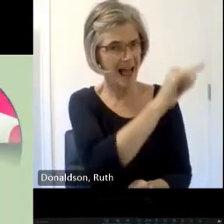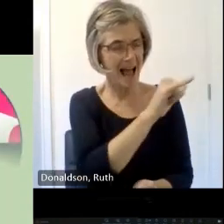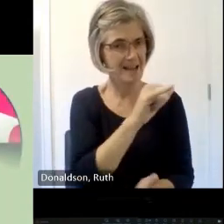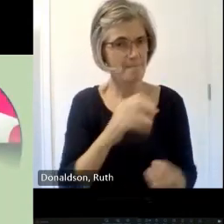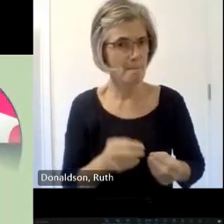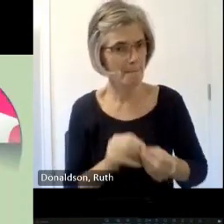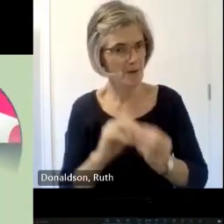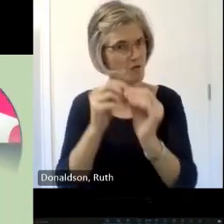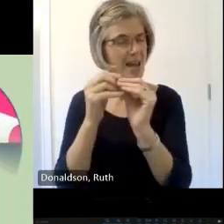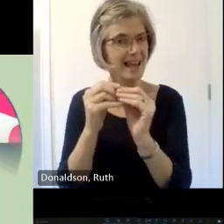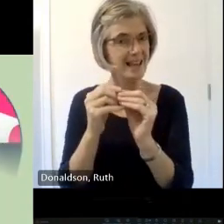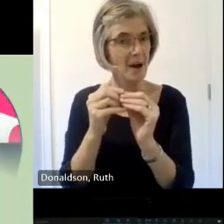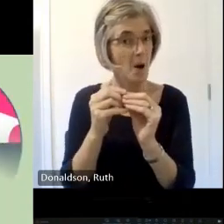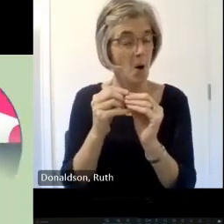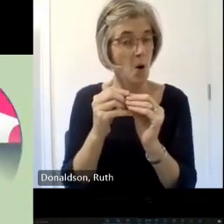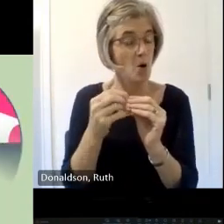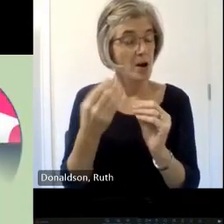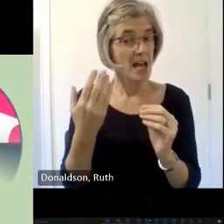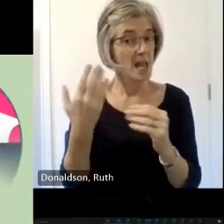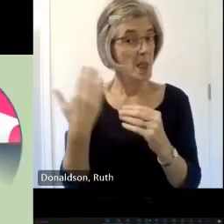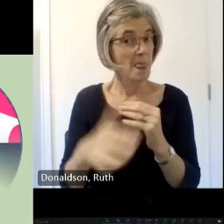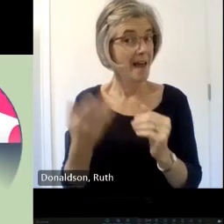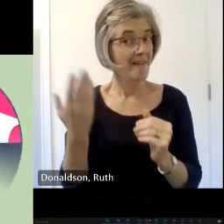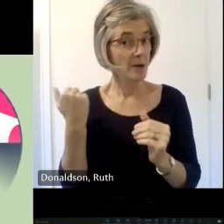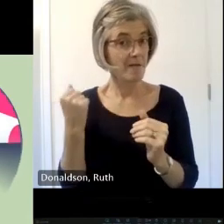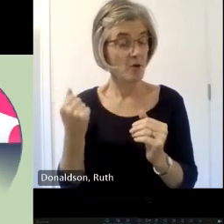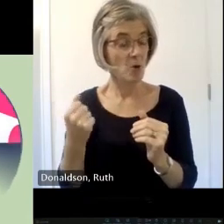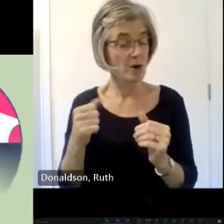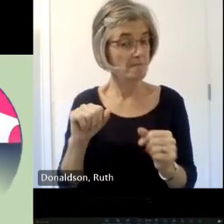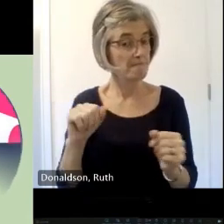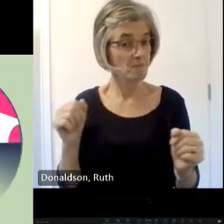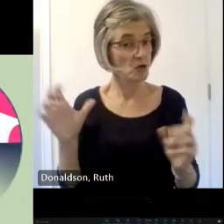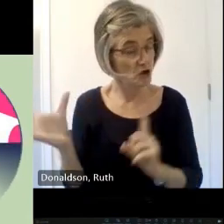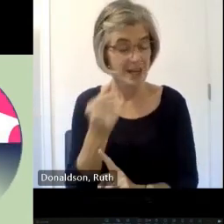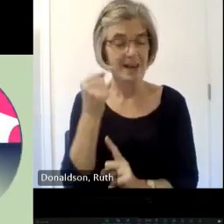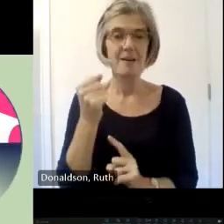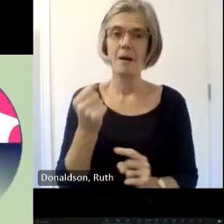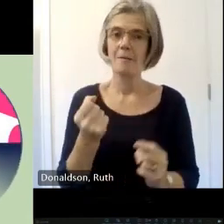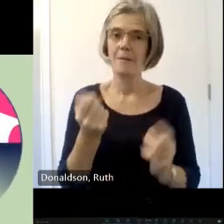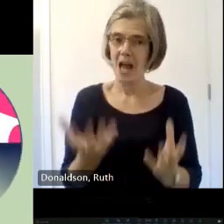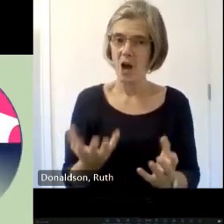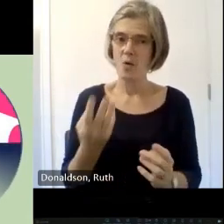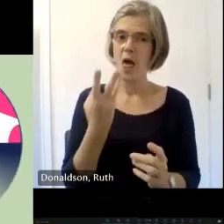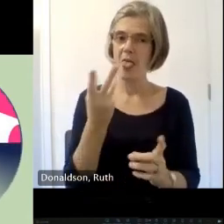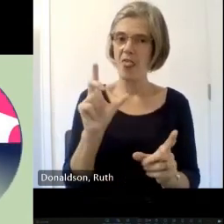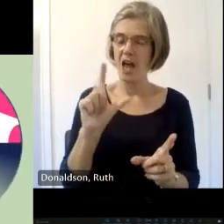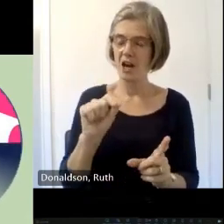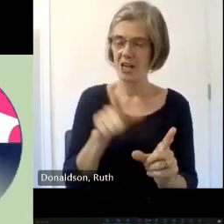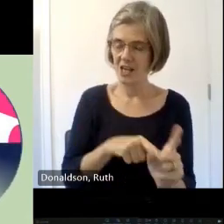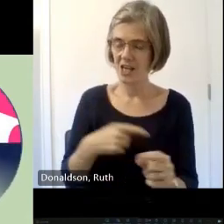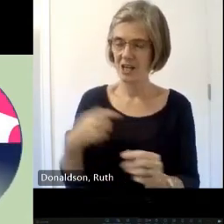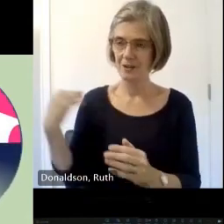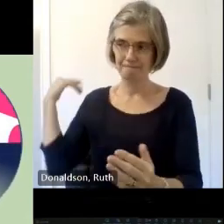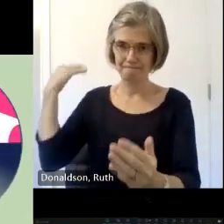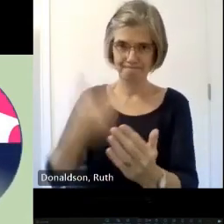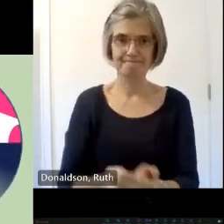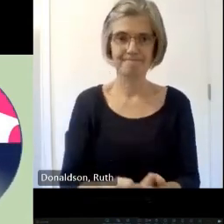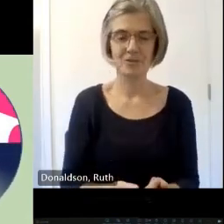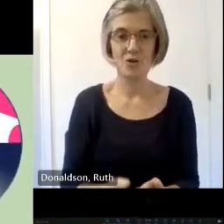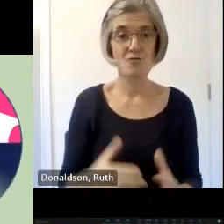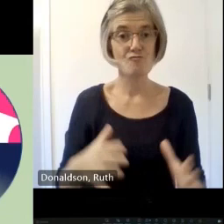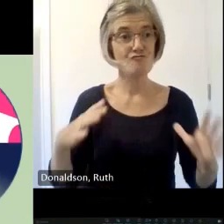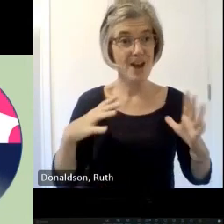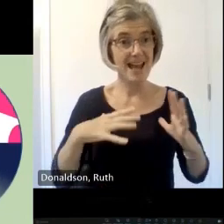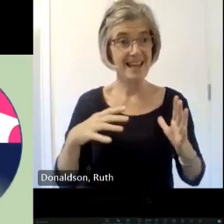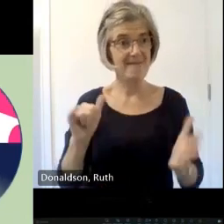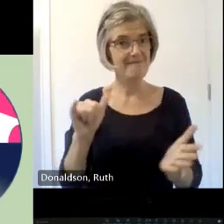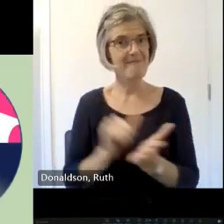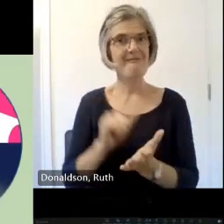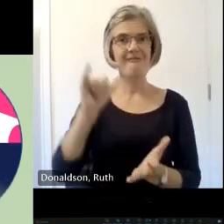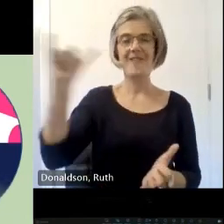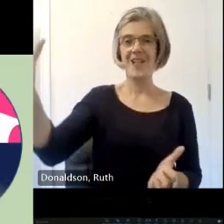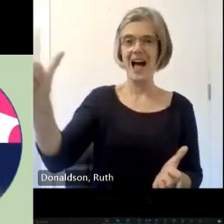lives of course they said yes and 3 three years later here we are she's about to fly um was my